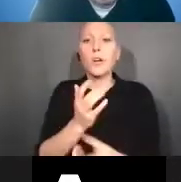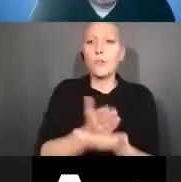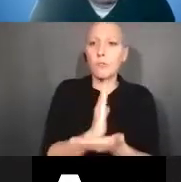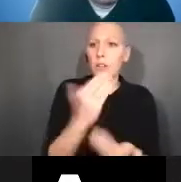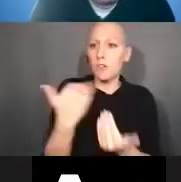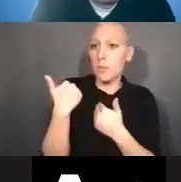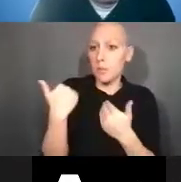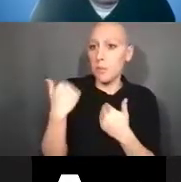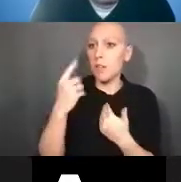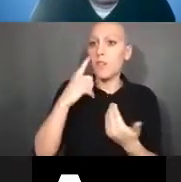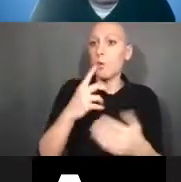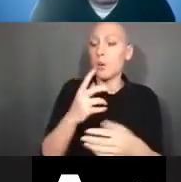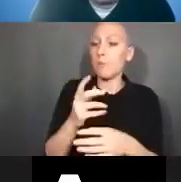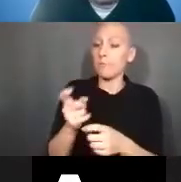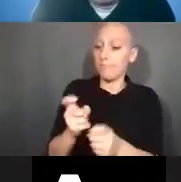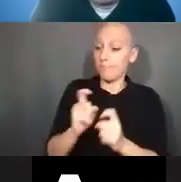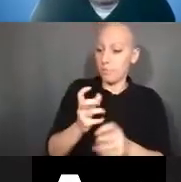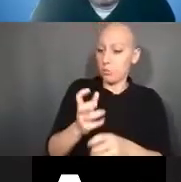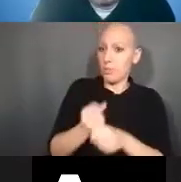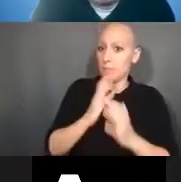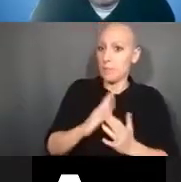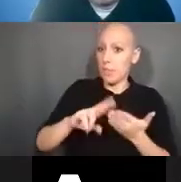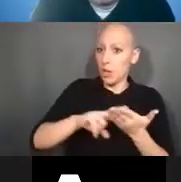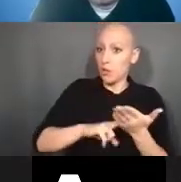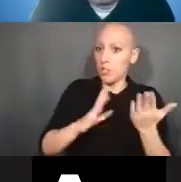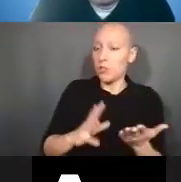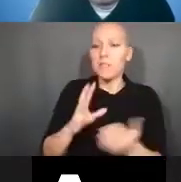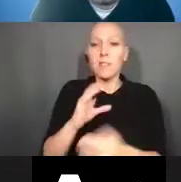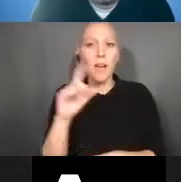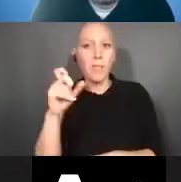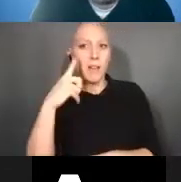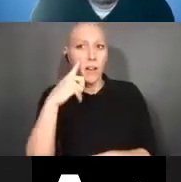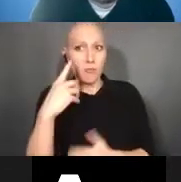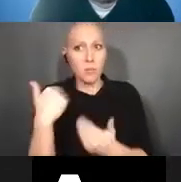and the government for inventions and discoveries made in whole or in part with federal funds.